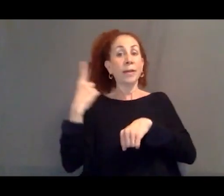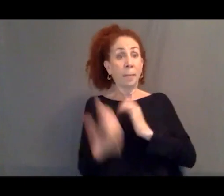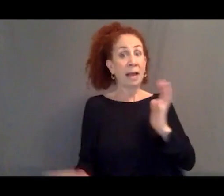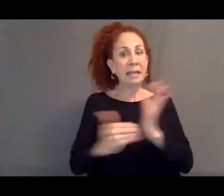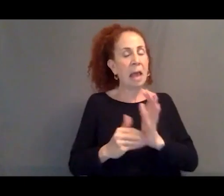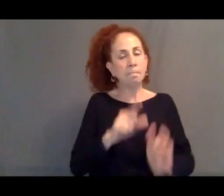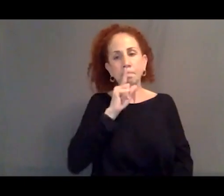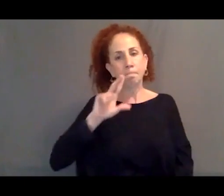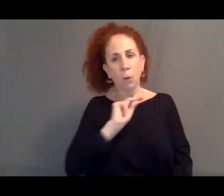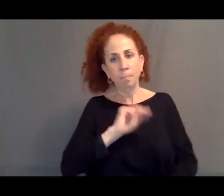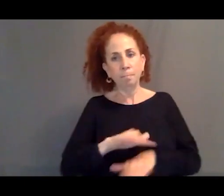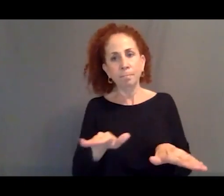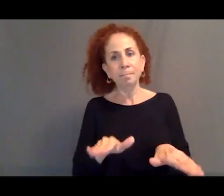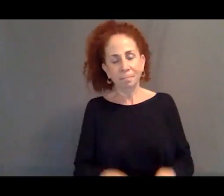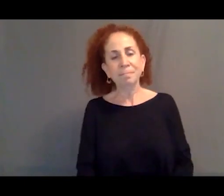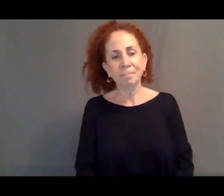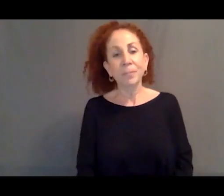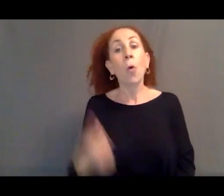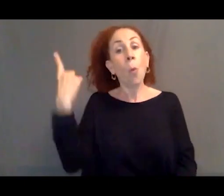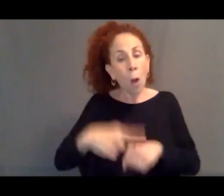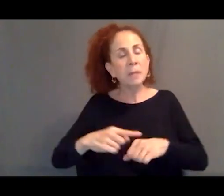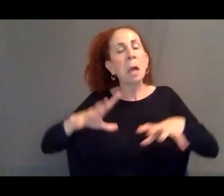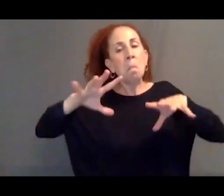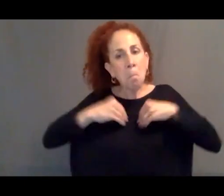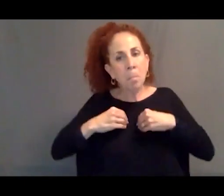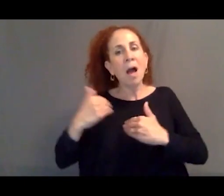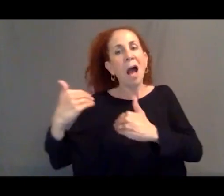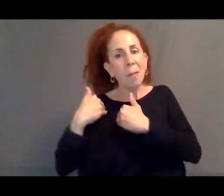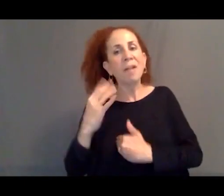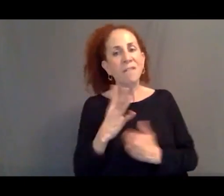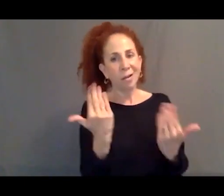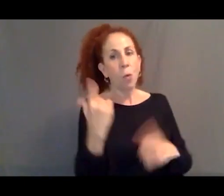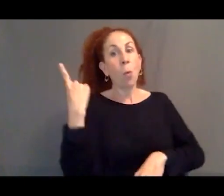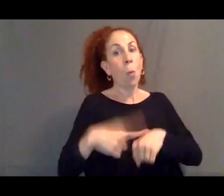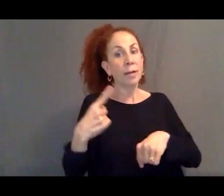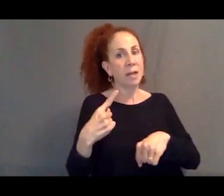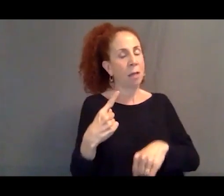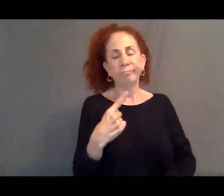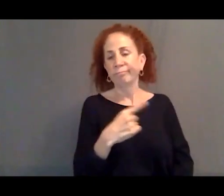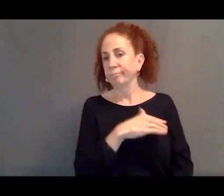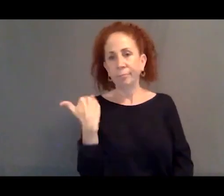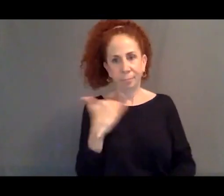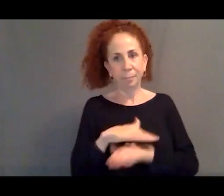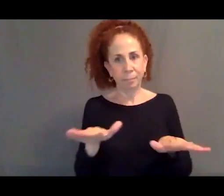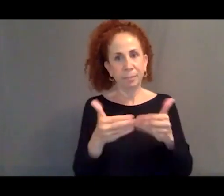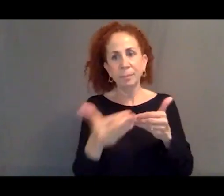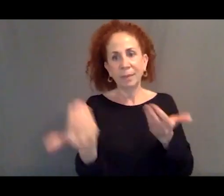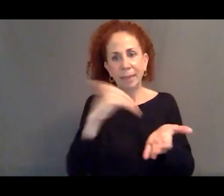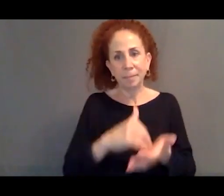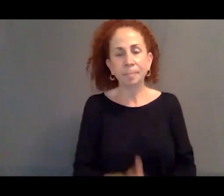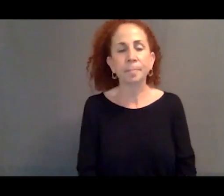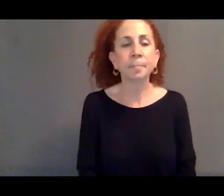They accepted an obligation to accept these two million